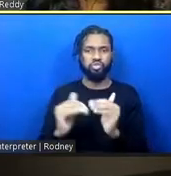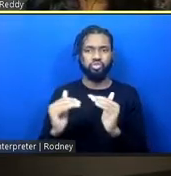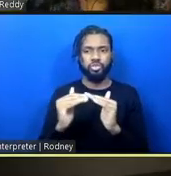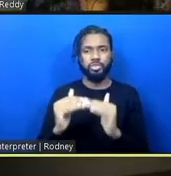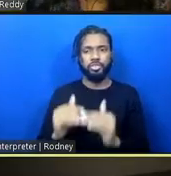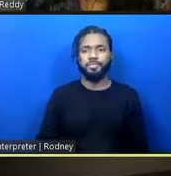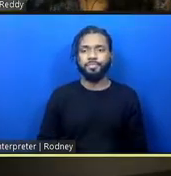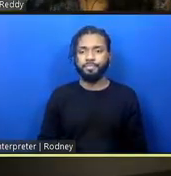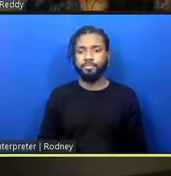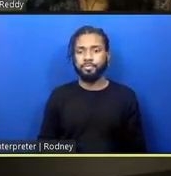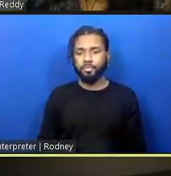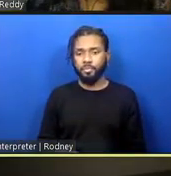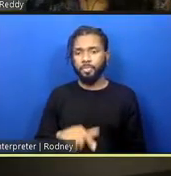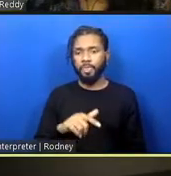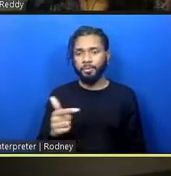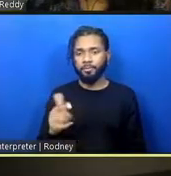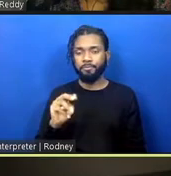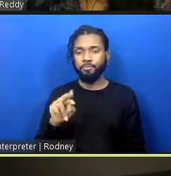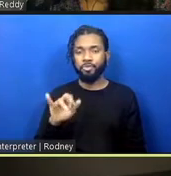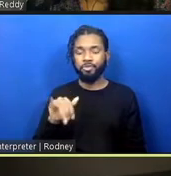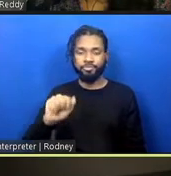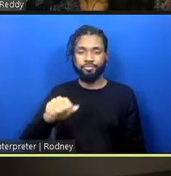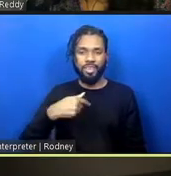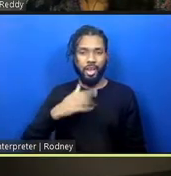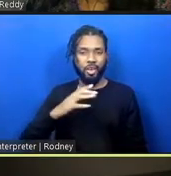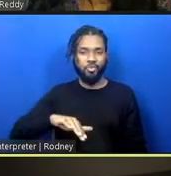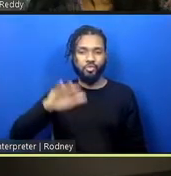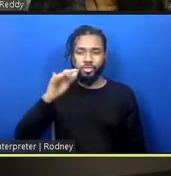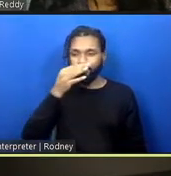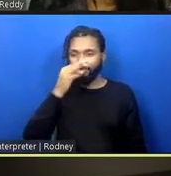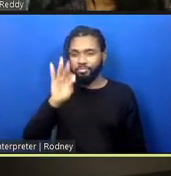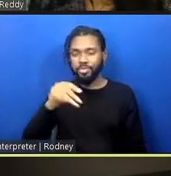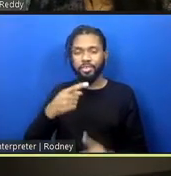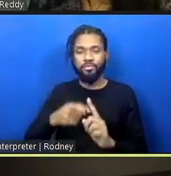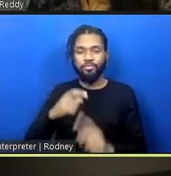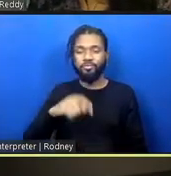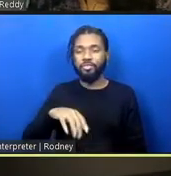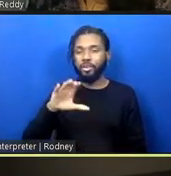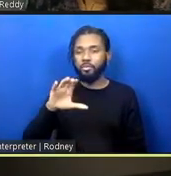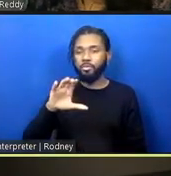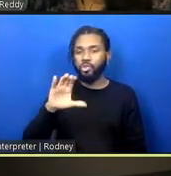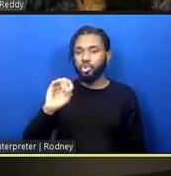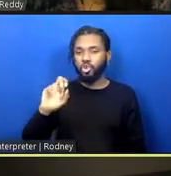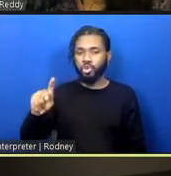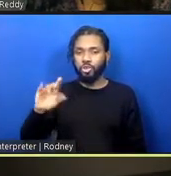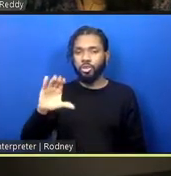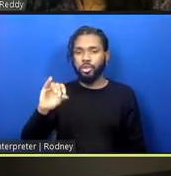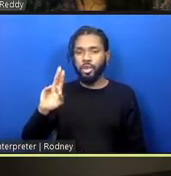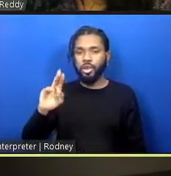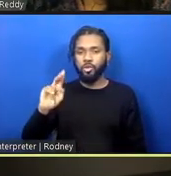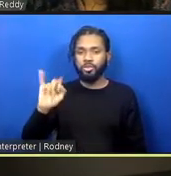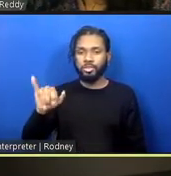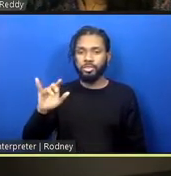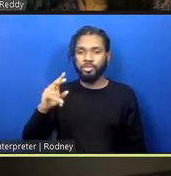Yeah. I grew up a few blocks away from Cook County Jail, which is considered to be